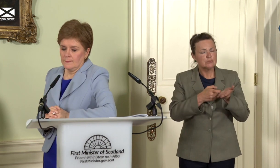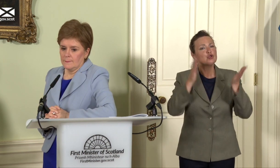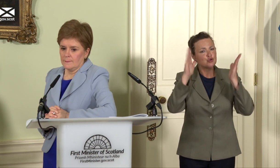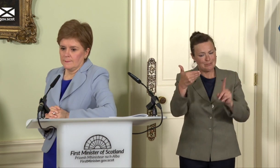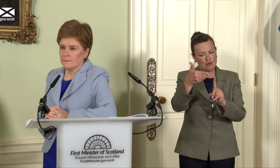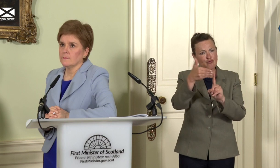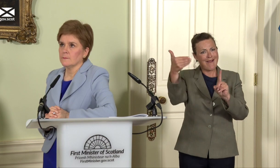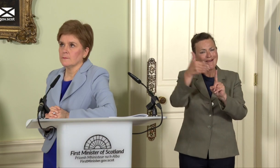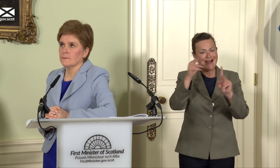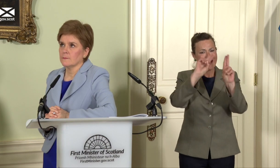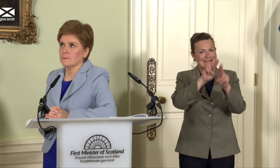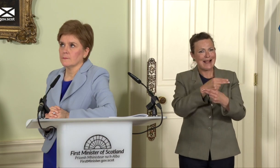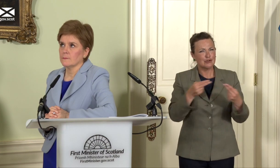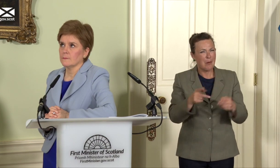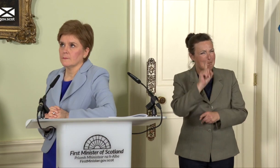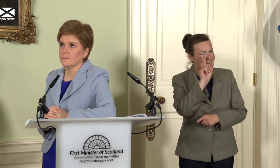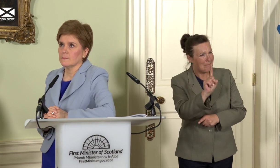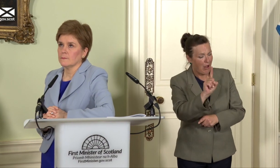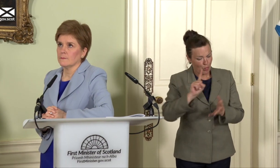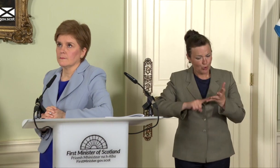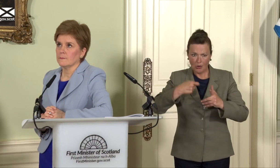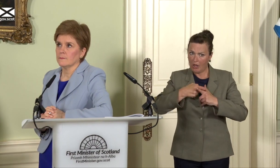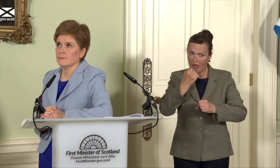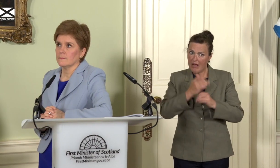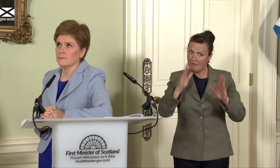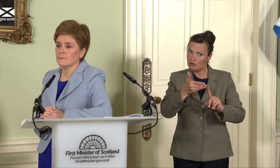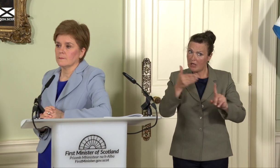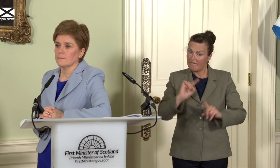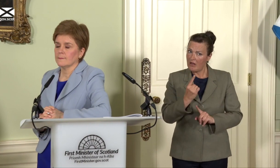stage of that is it would have to be recognised by the UK Government, so it’s very difficult to set